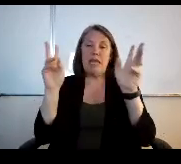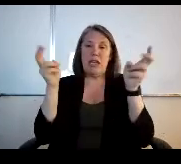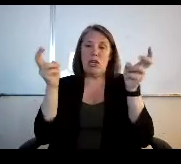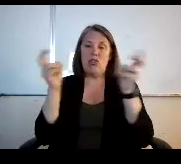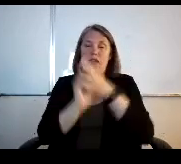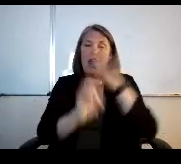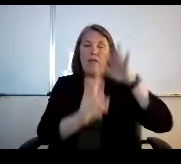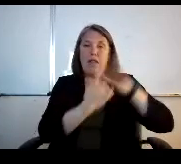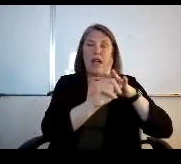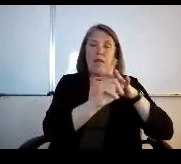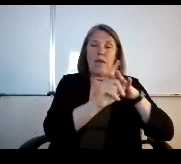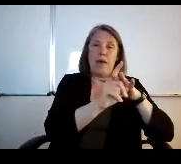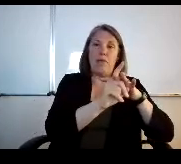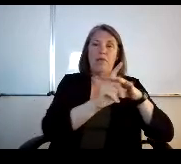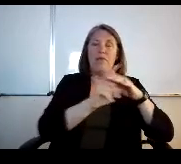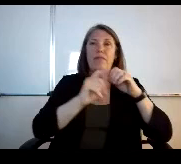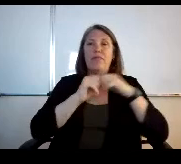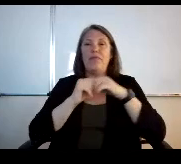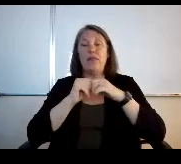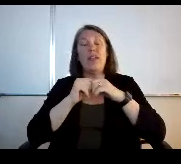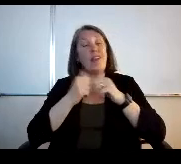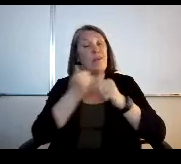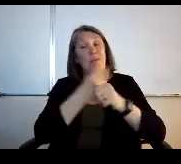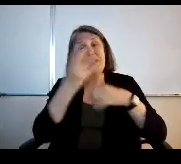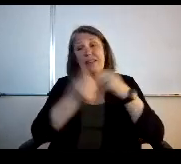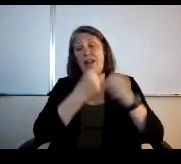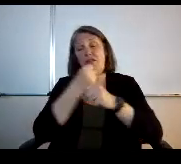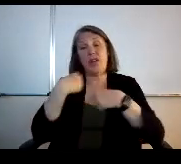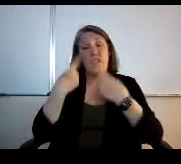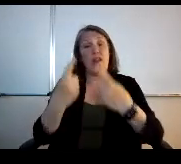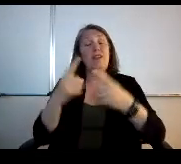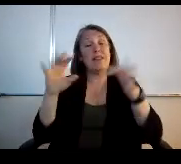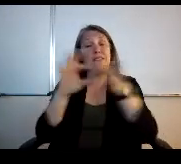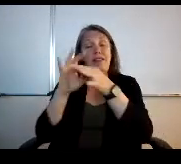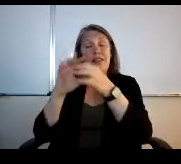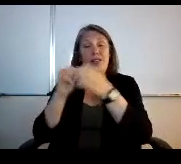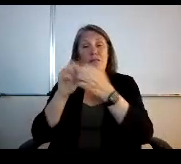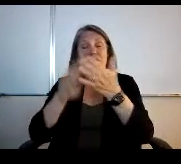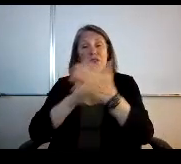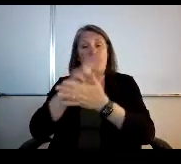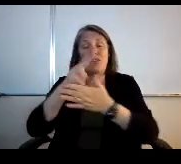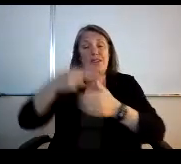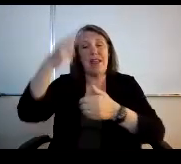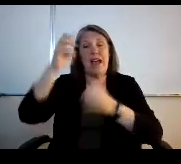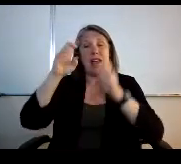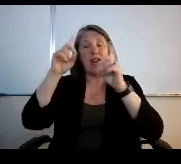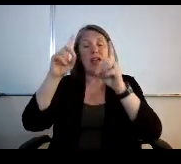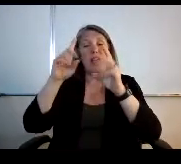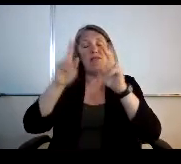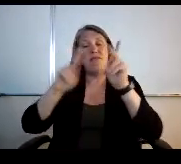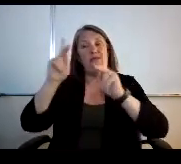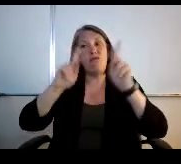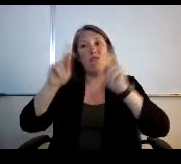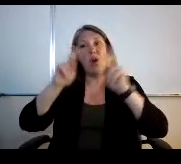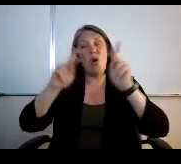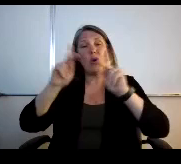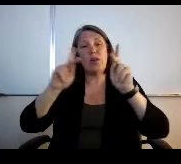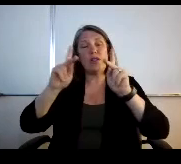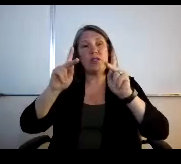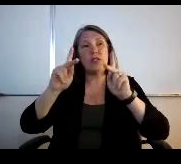up with our grasp in a number of years since we've had a linkage with University higher Ed folks. I'm just waiting a little bit